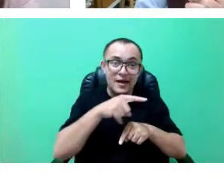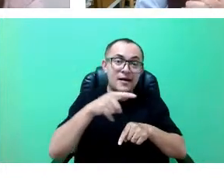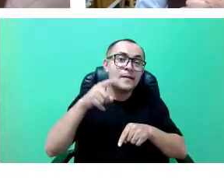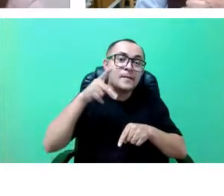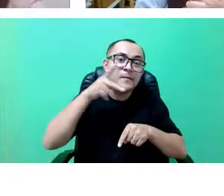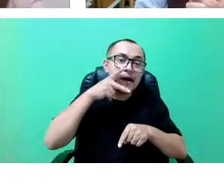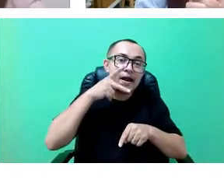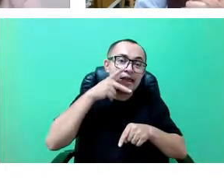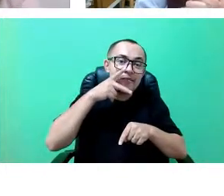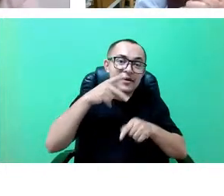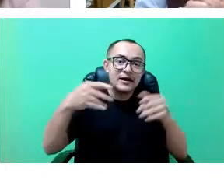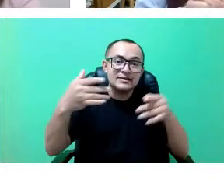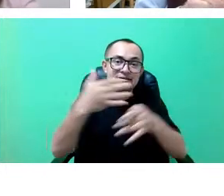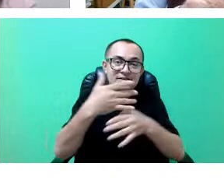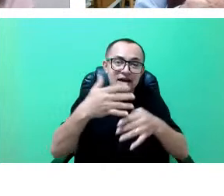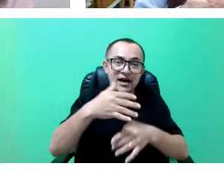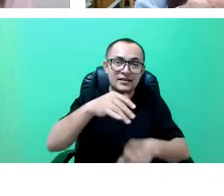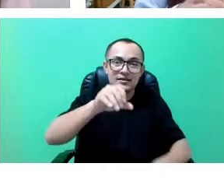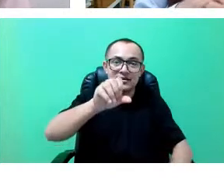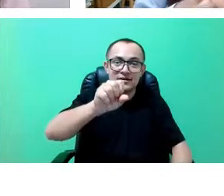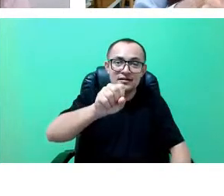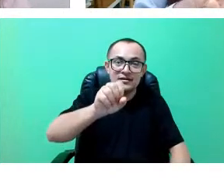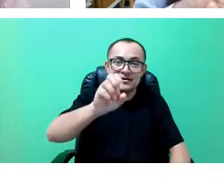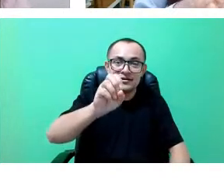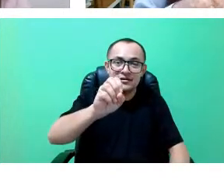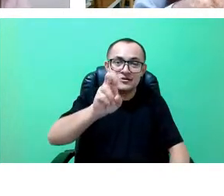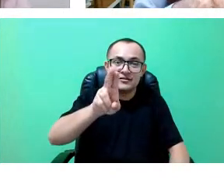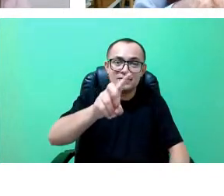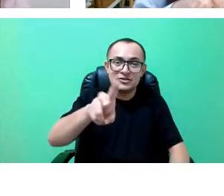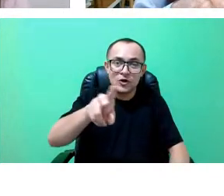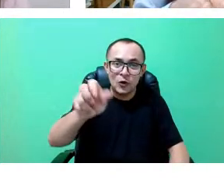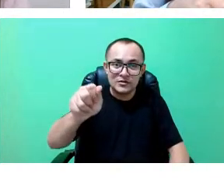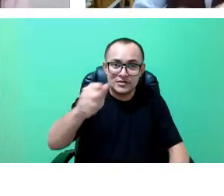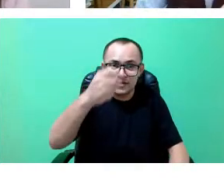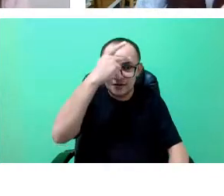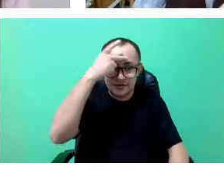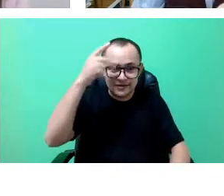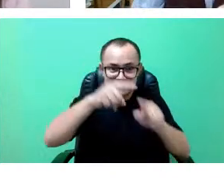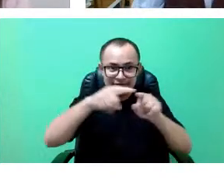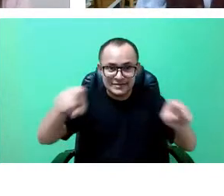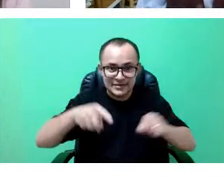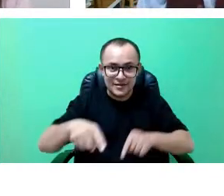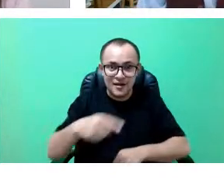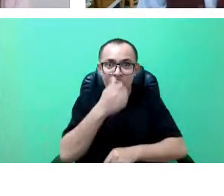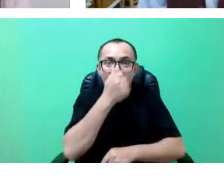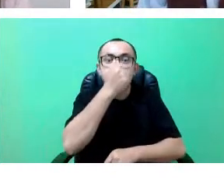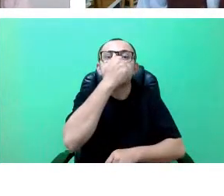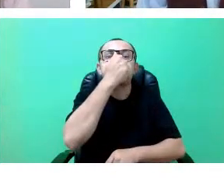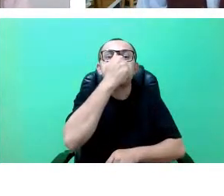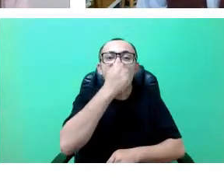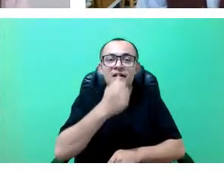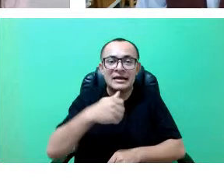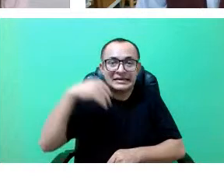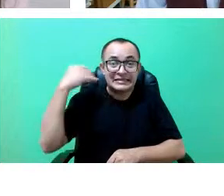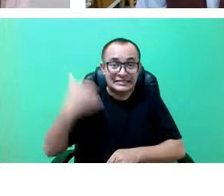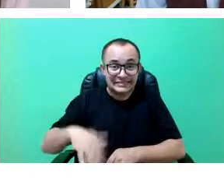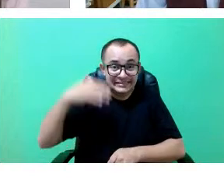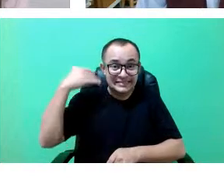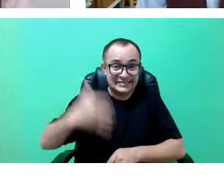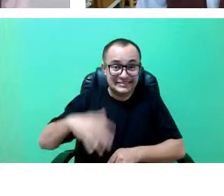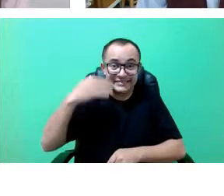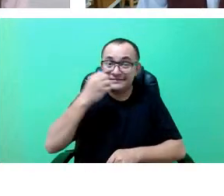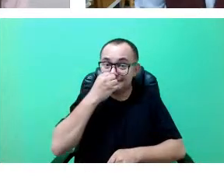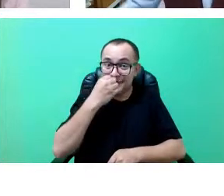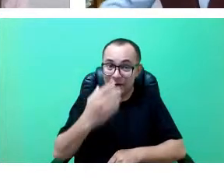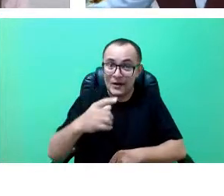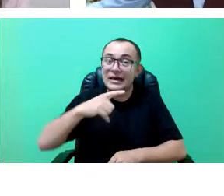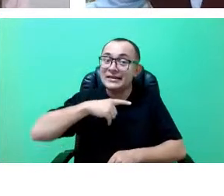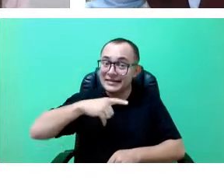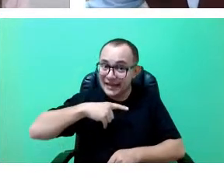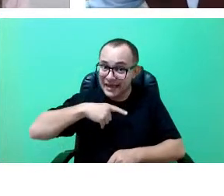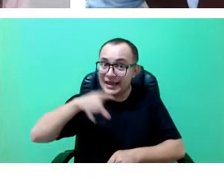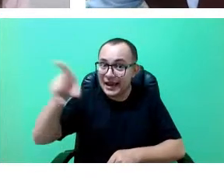So thank you very much! We know that other cities alsodo that;